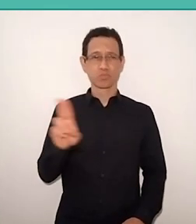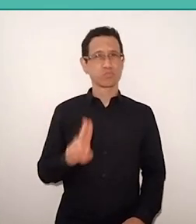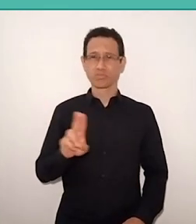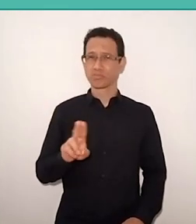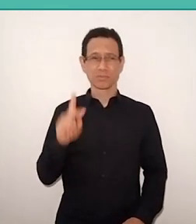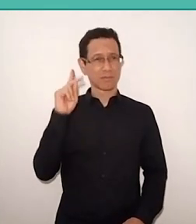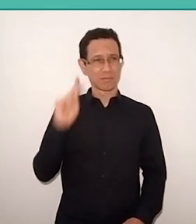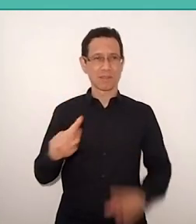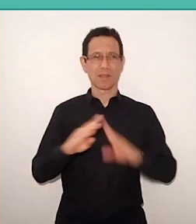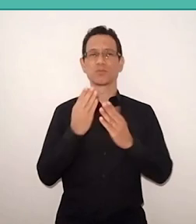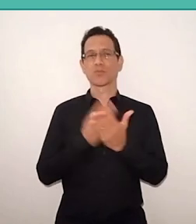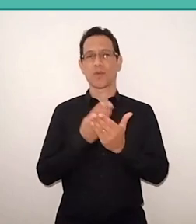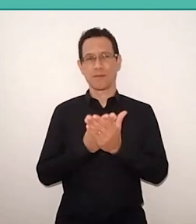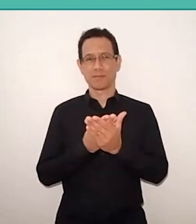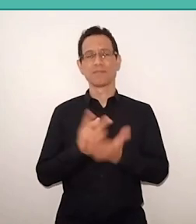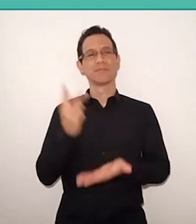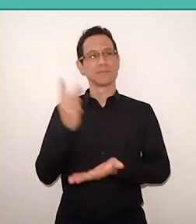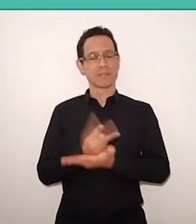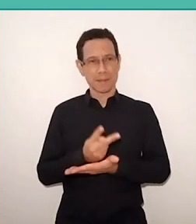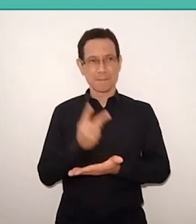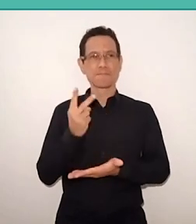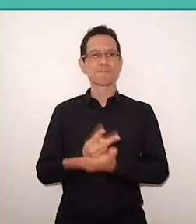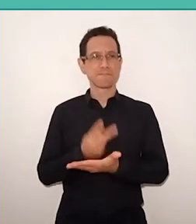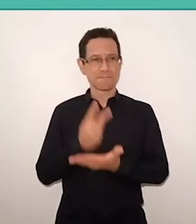is always the domain of colonial languages.